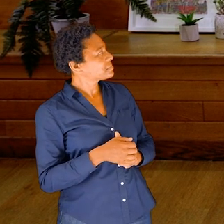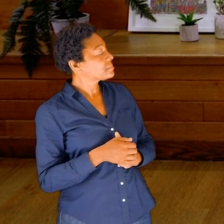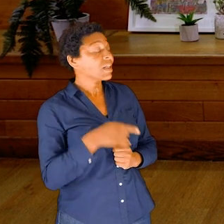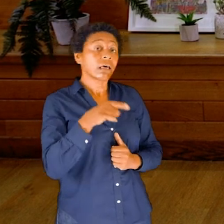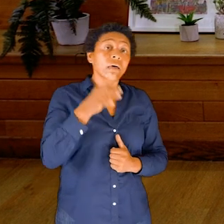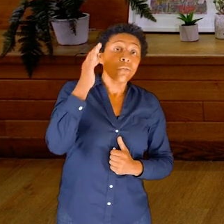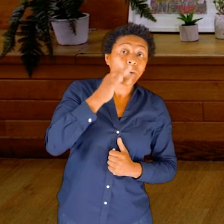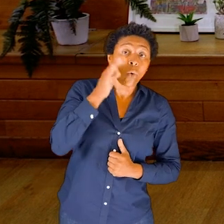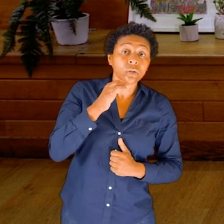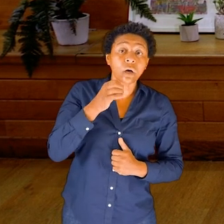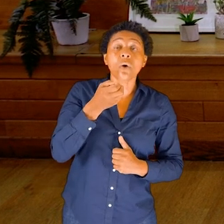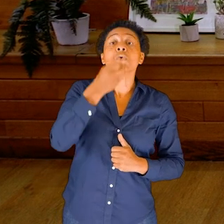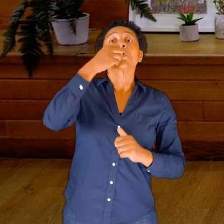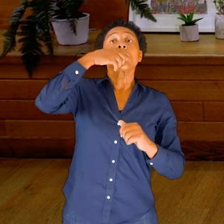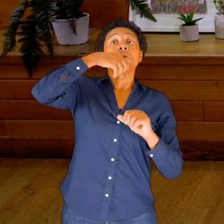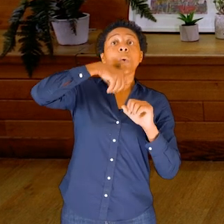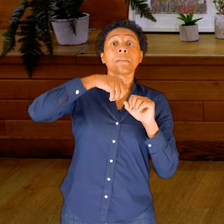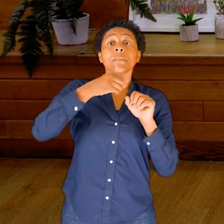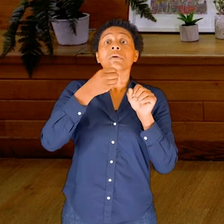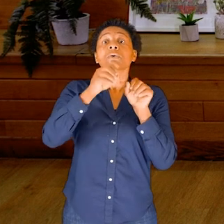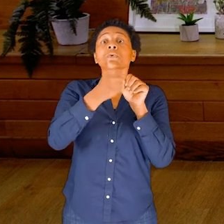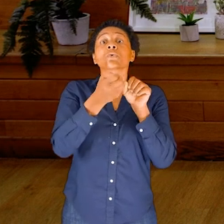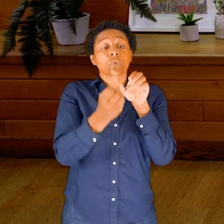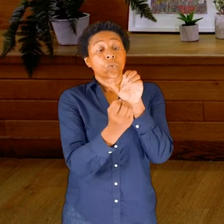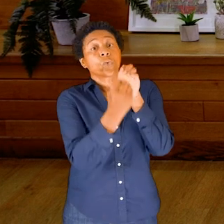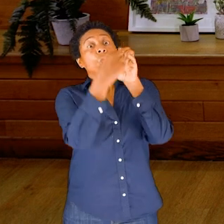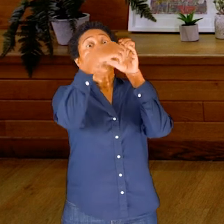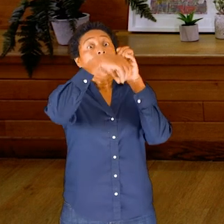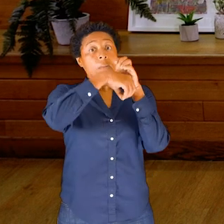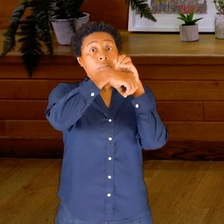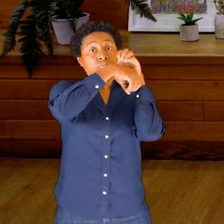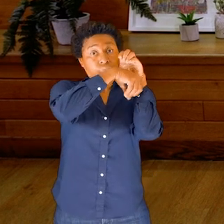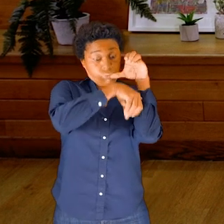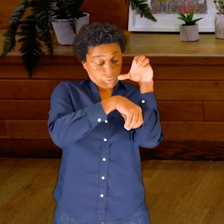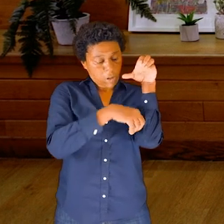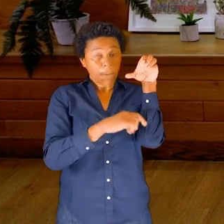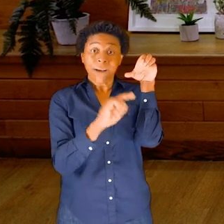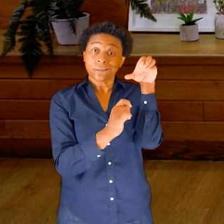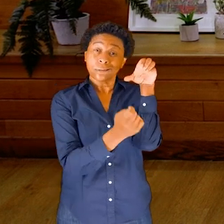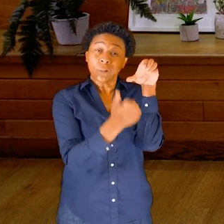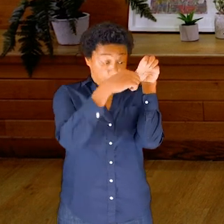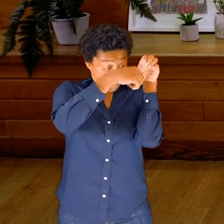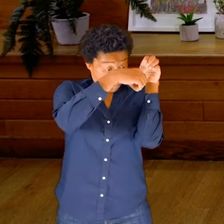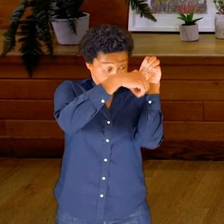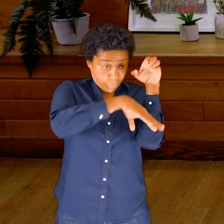the front of the spine, very close to the centre of the body. And how far—perhaps that’s a question for you?